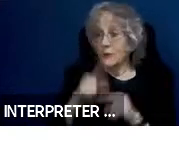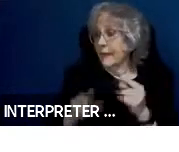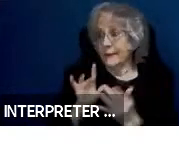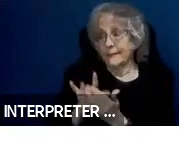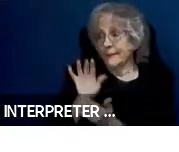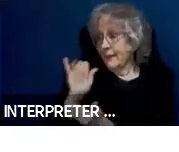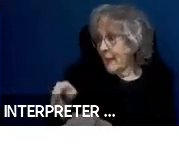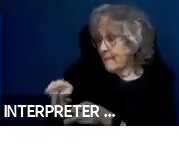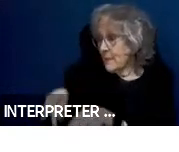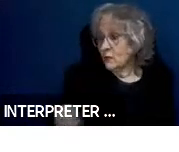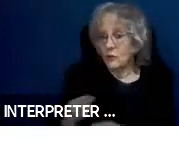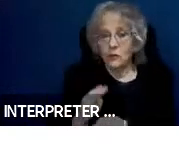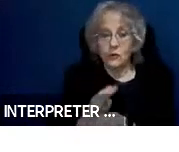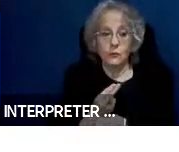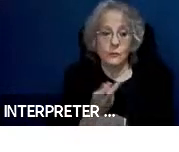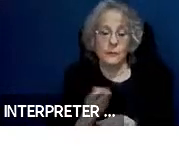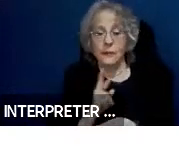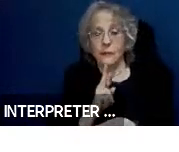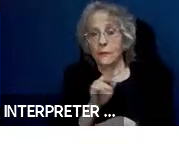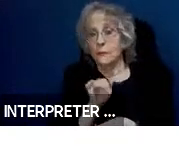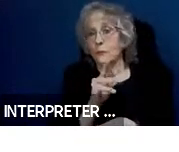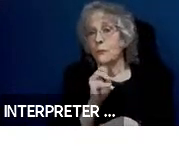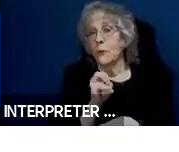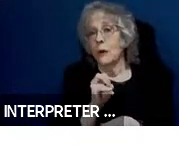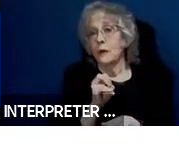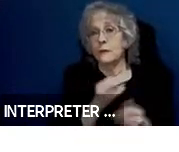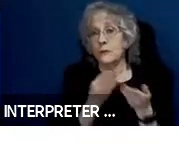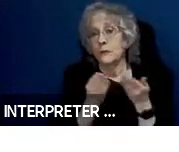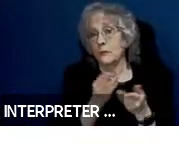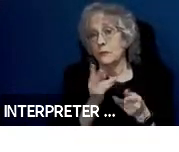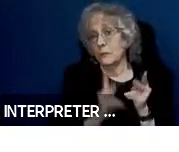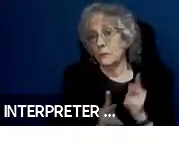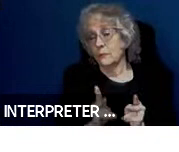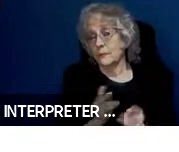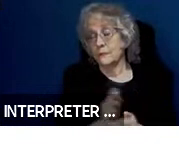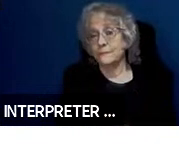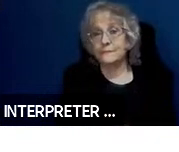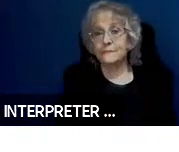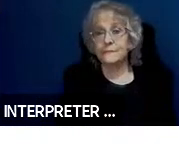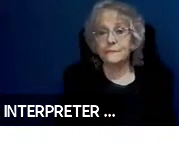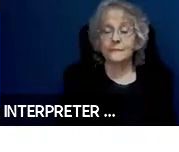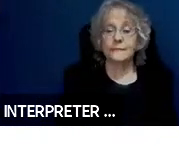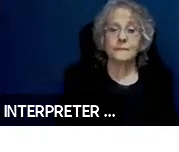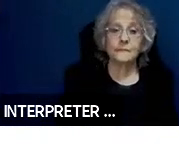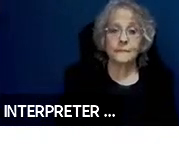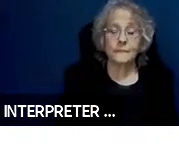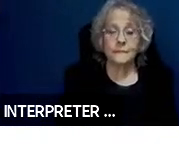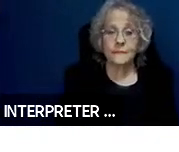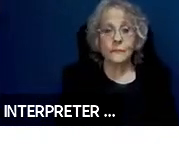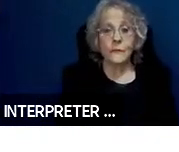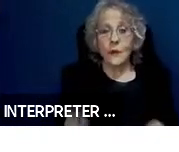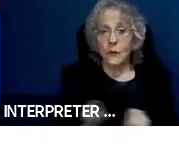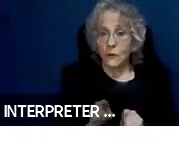one of the ride services people. Now, we also need to be looking at the